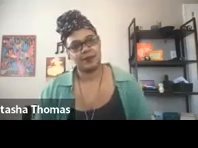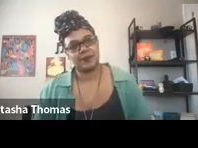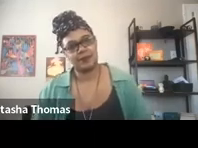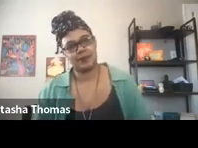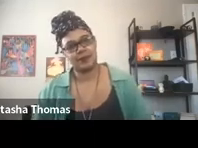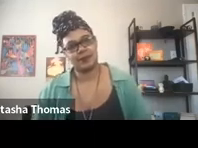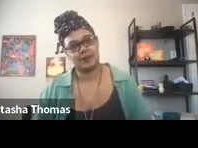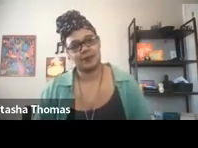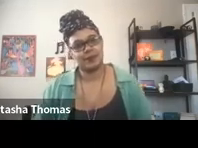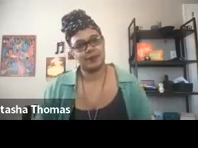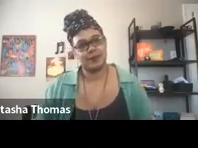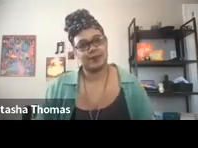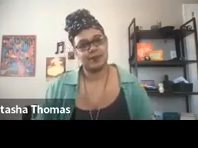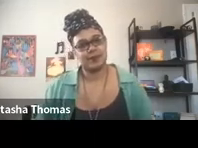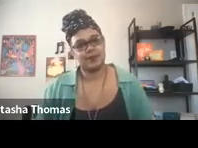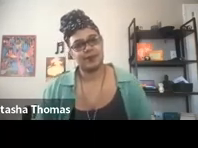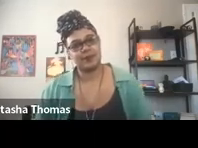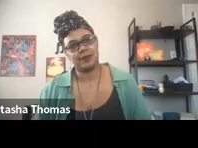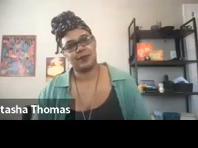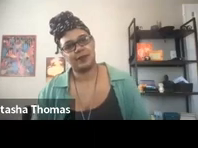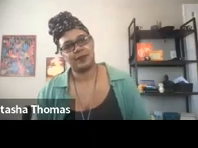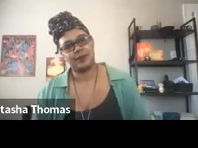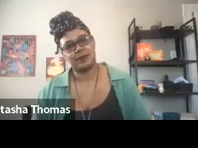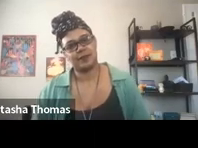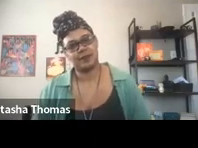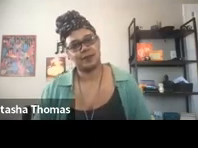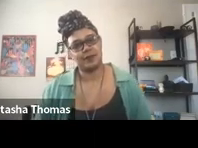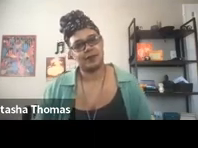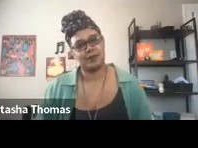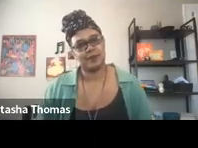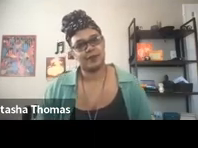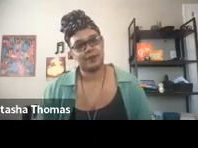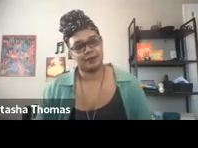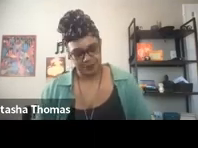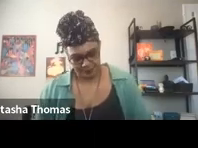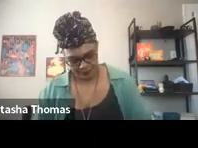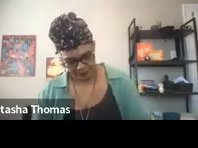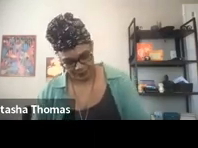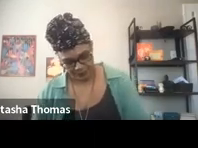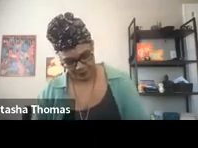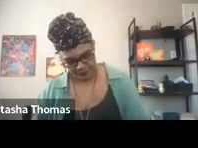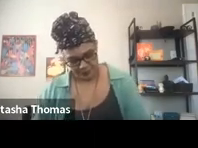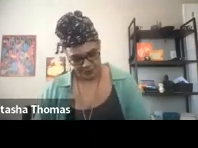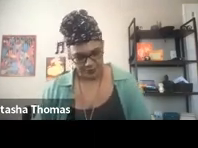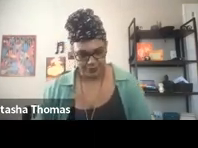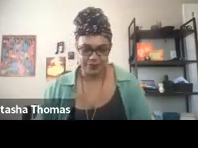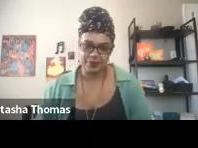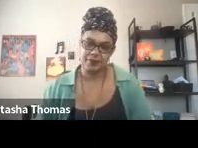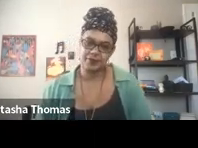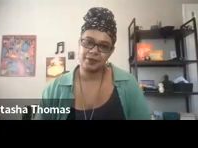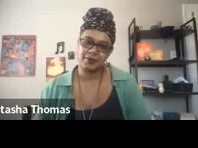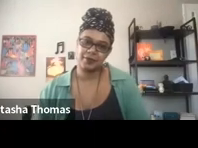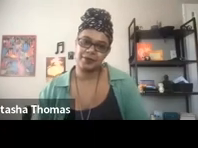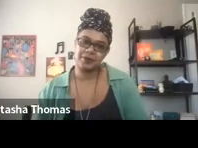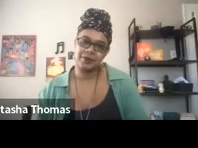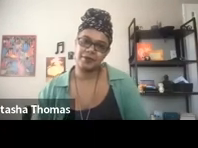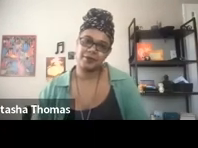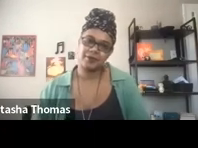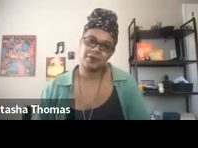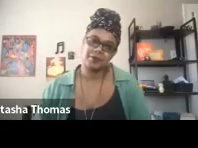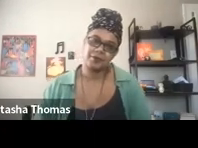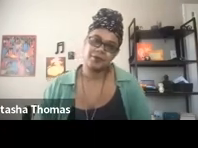The purple brushstroke bleeds into the original sea foam as more splotches of purple appear.